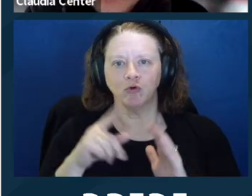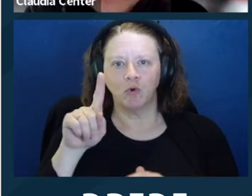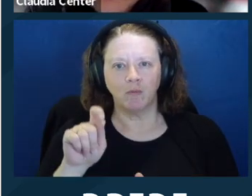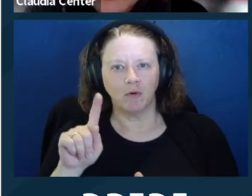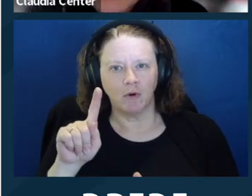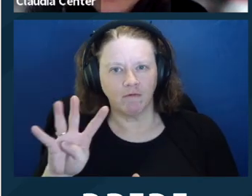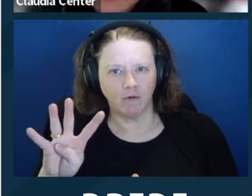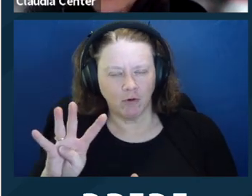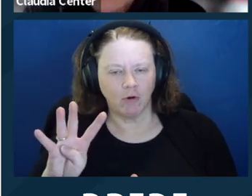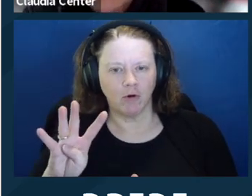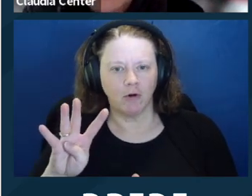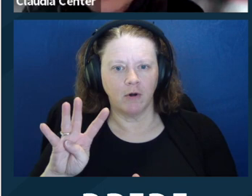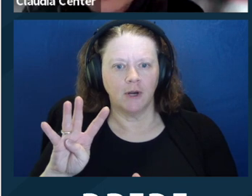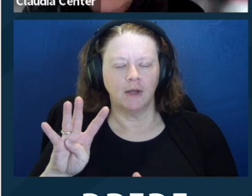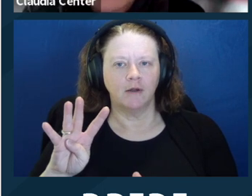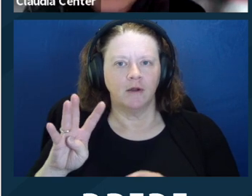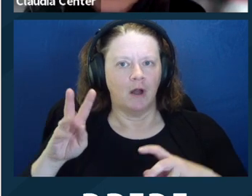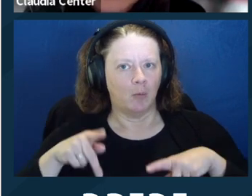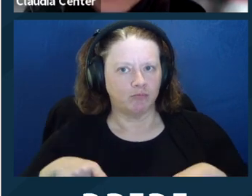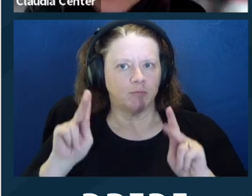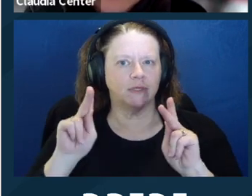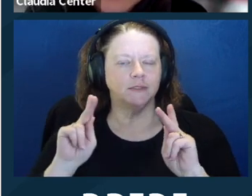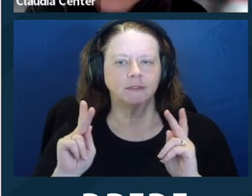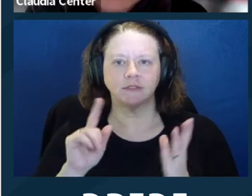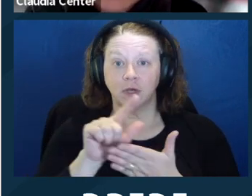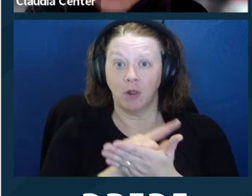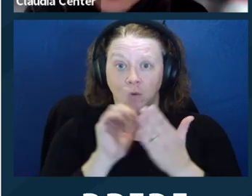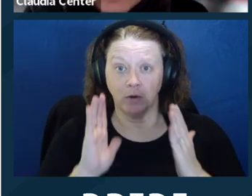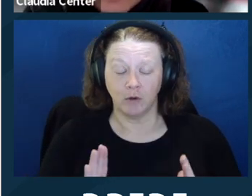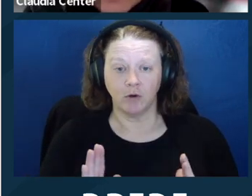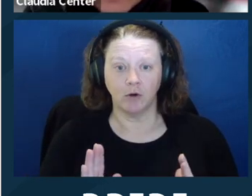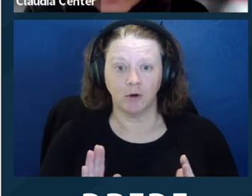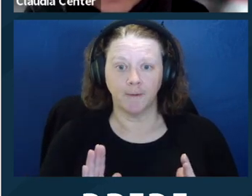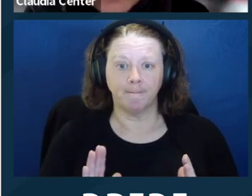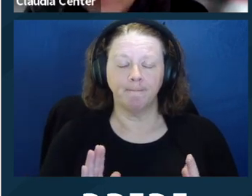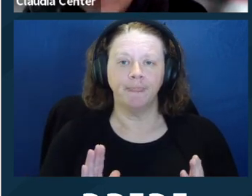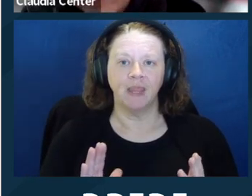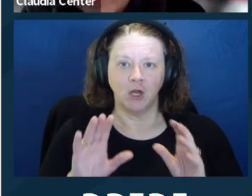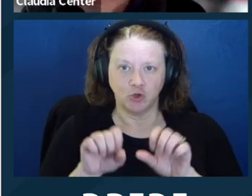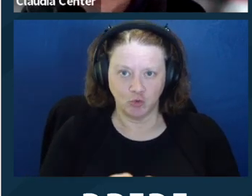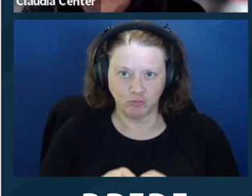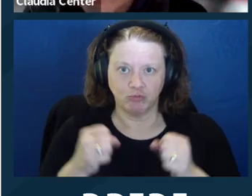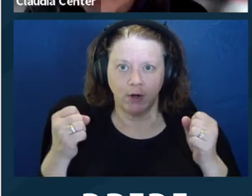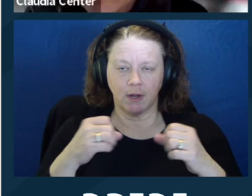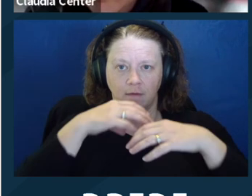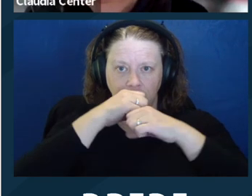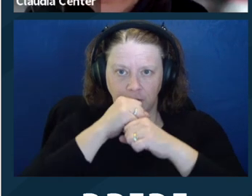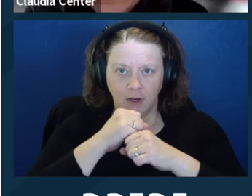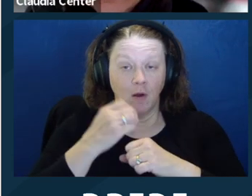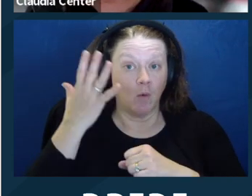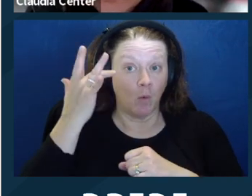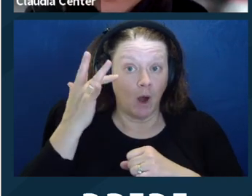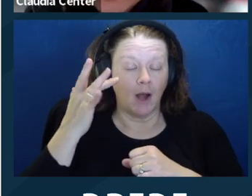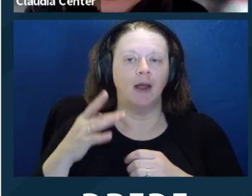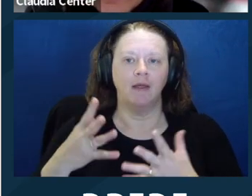break the privilege to seek protective action. So in other states, not California, that have